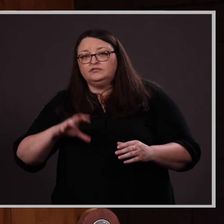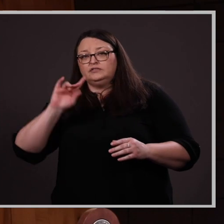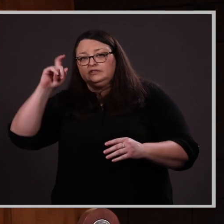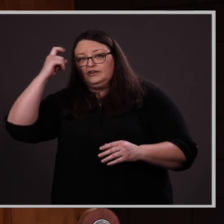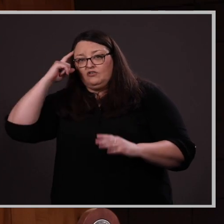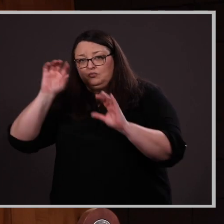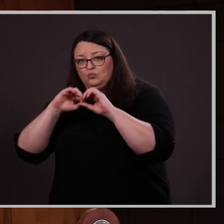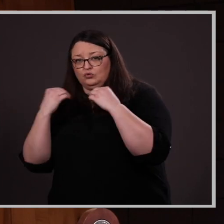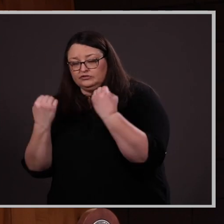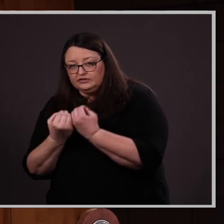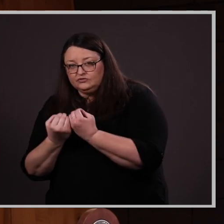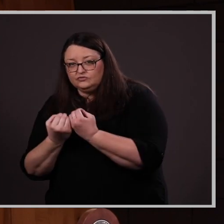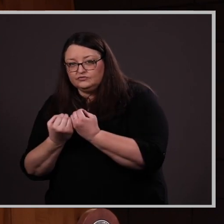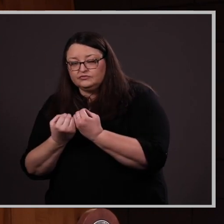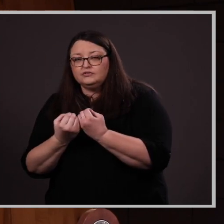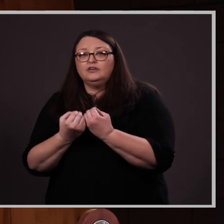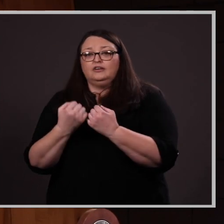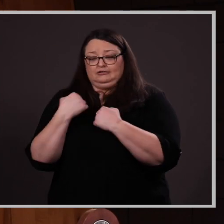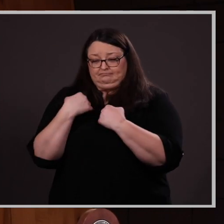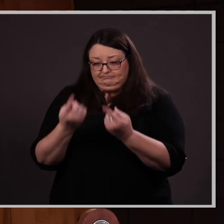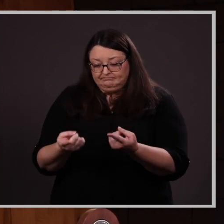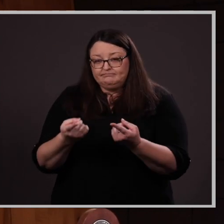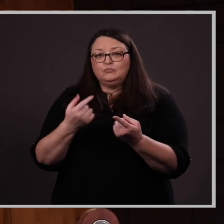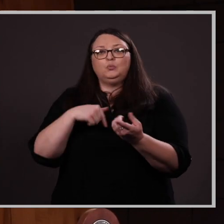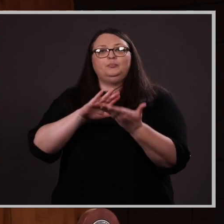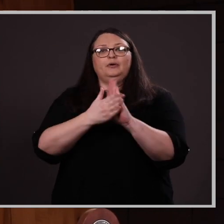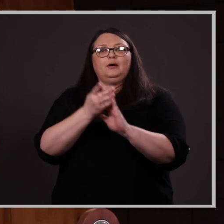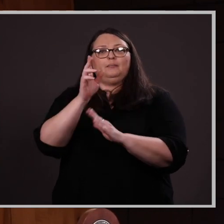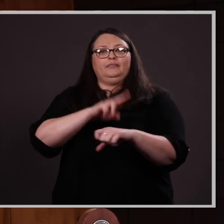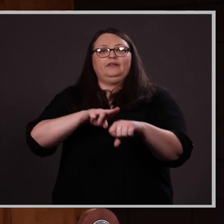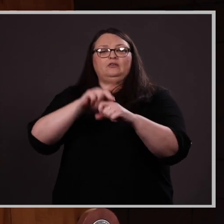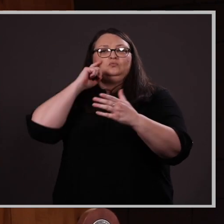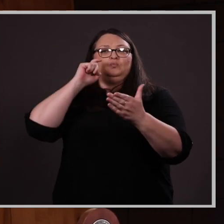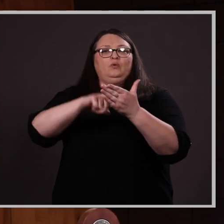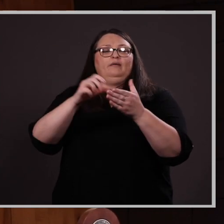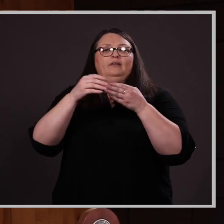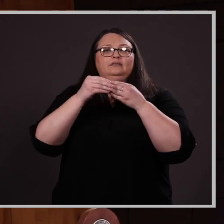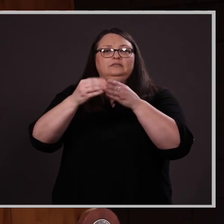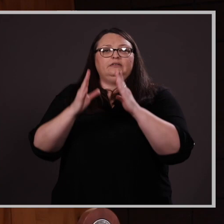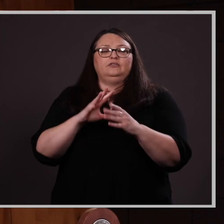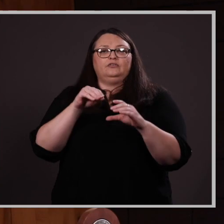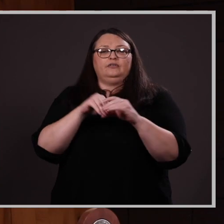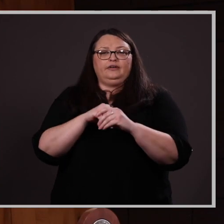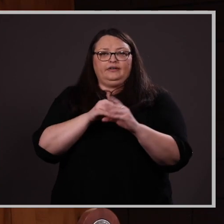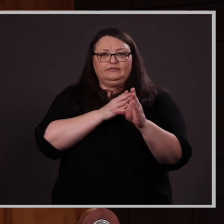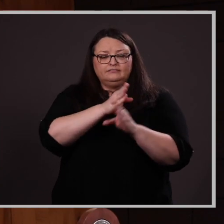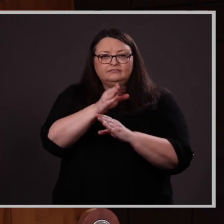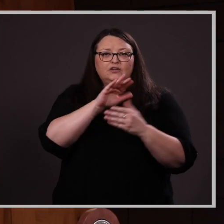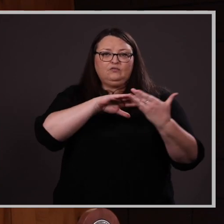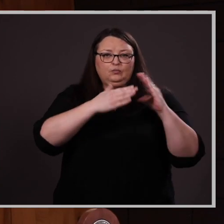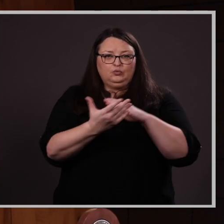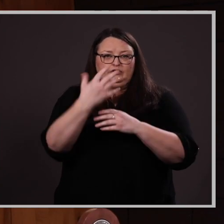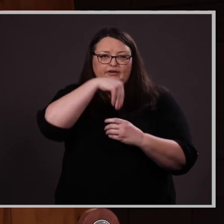government organizations has made us a nationally recognized leader in the area of community